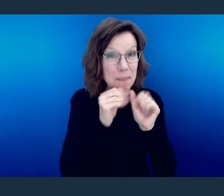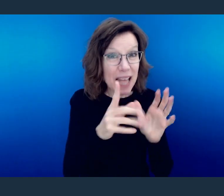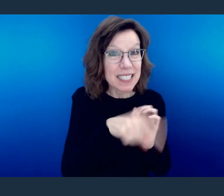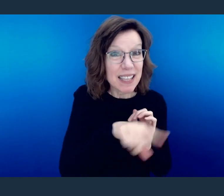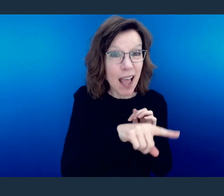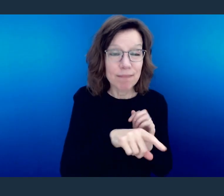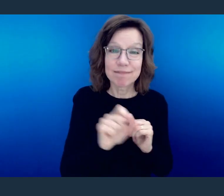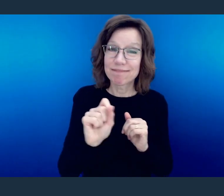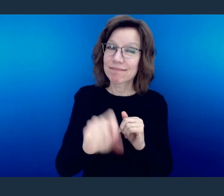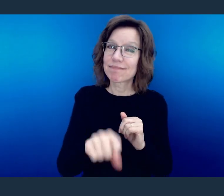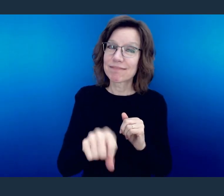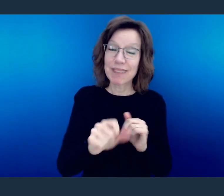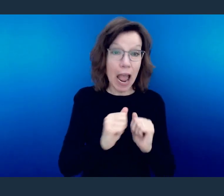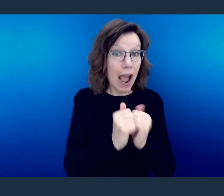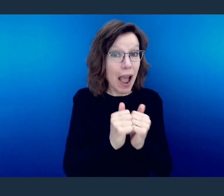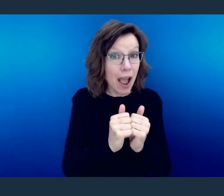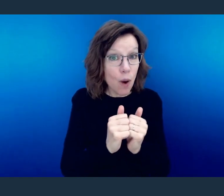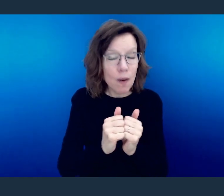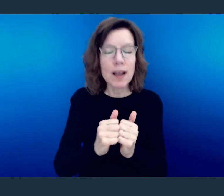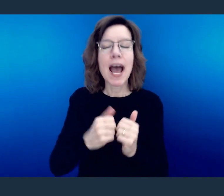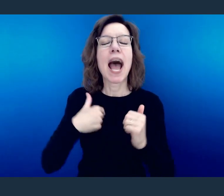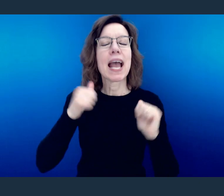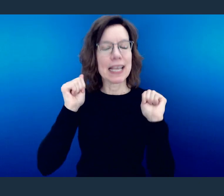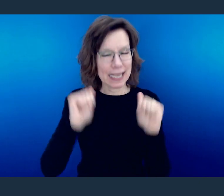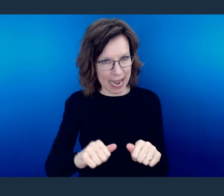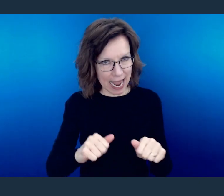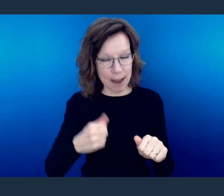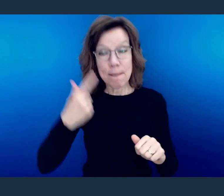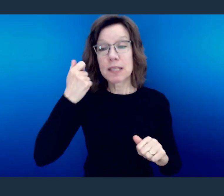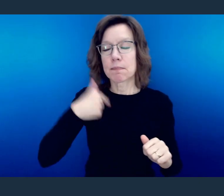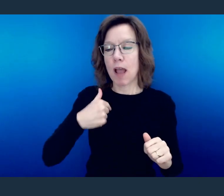be done when our minds have been transformed and our hearts have been transformed.